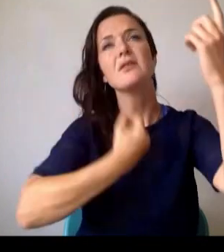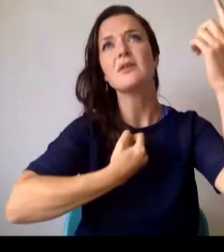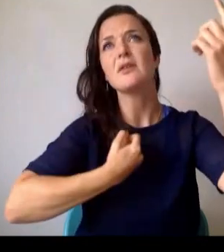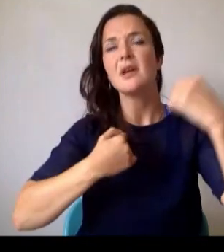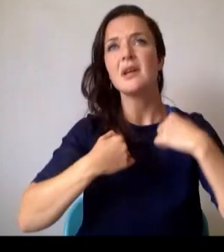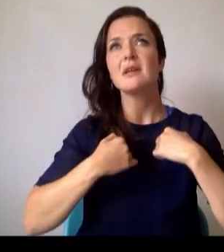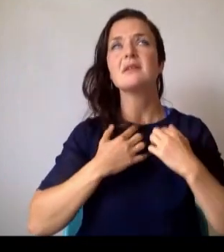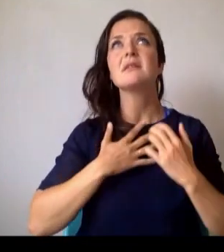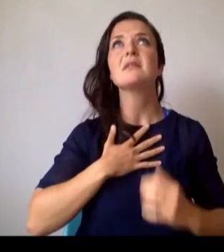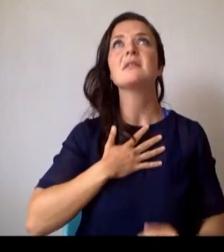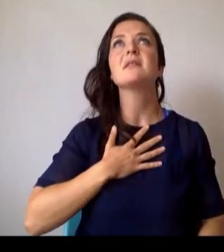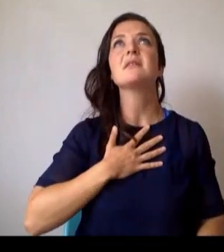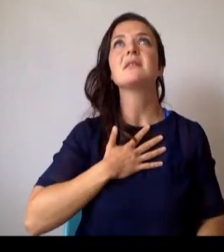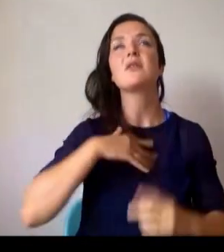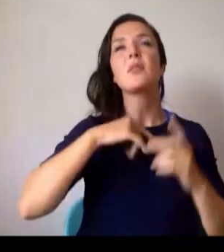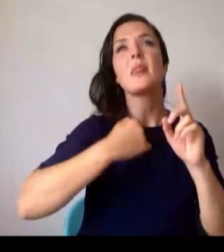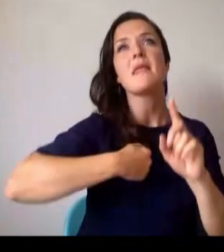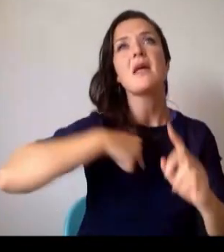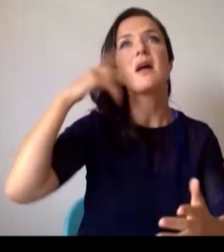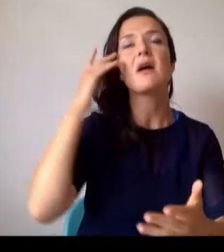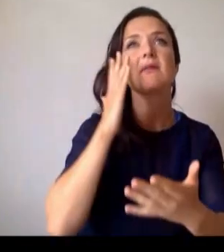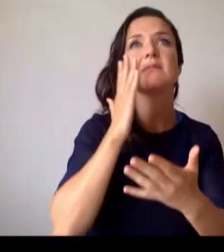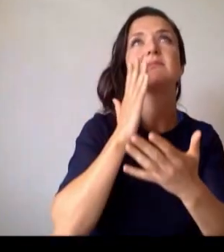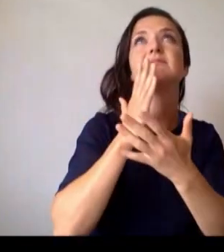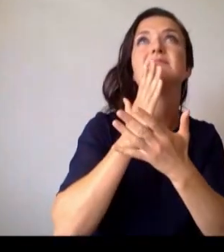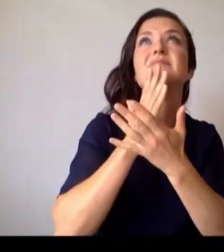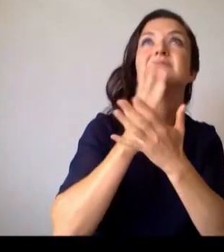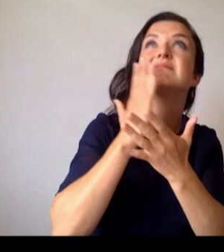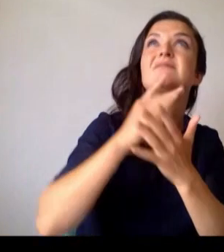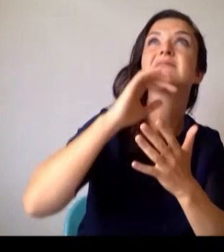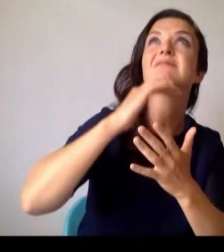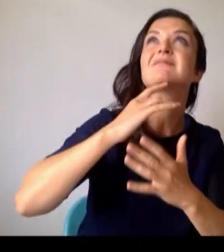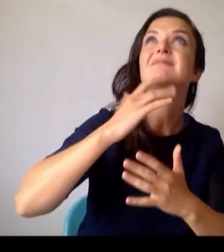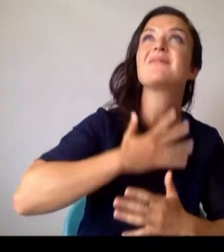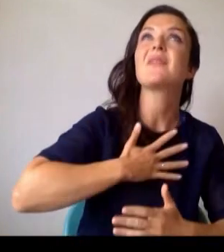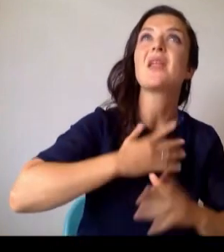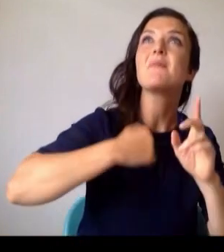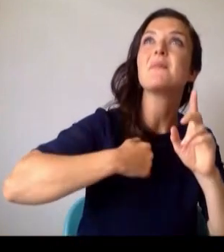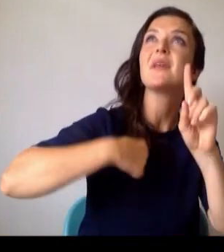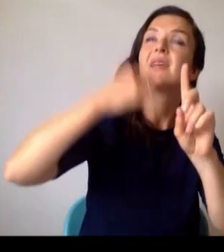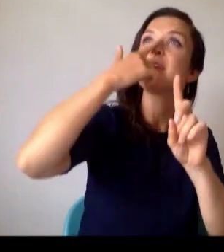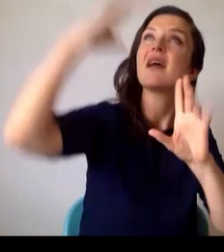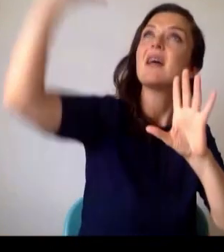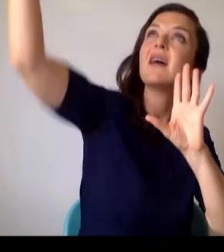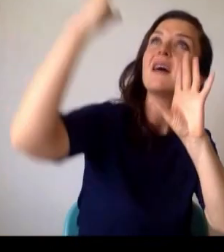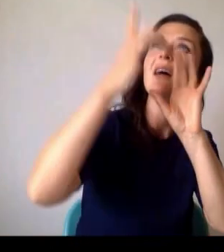I'm sure they'd like me if they only met me